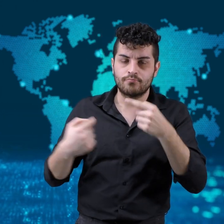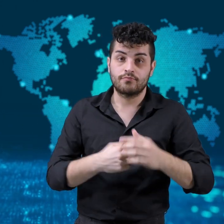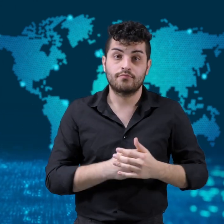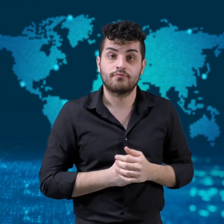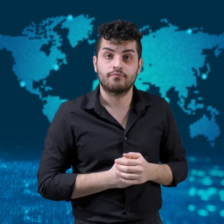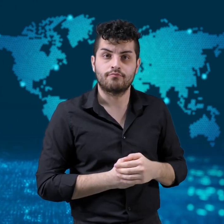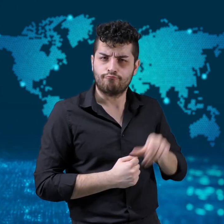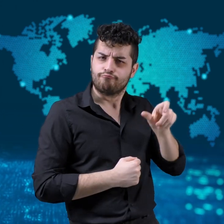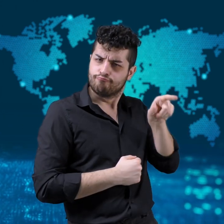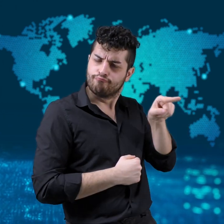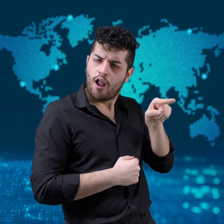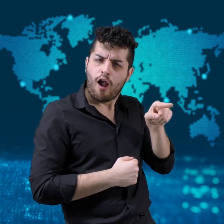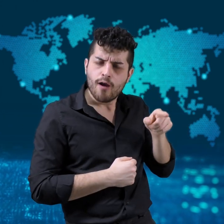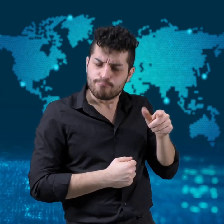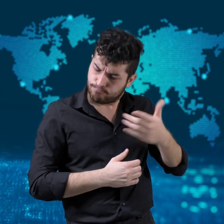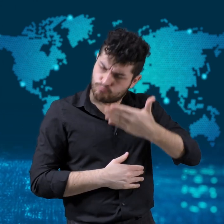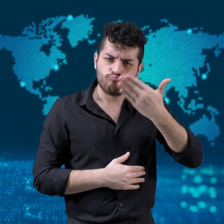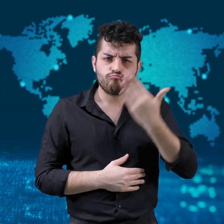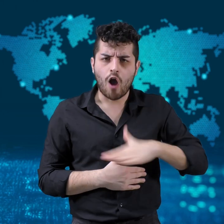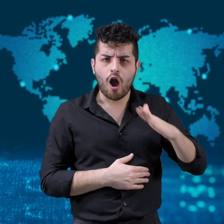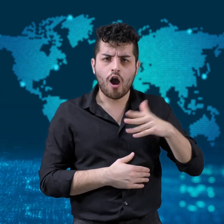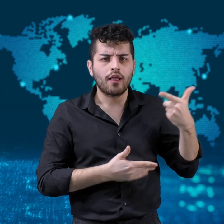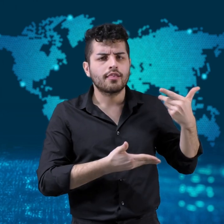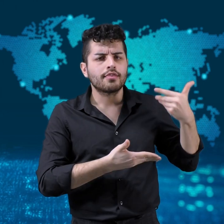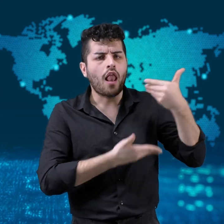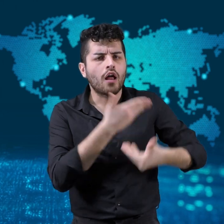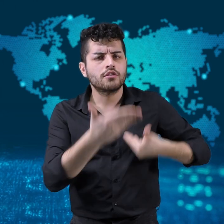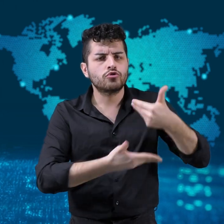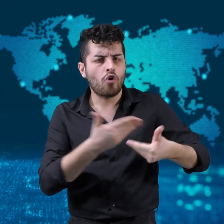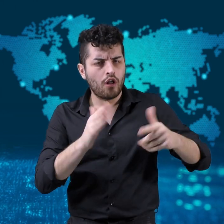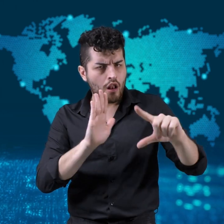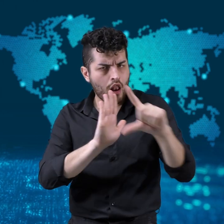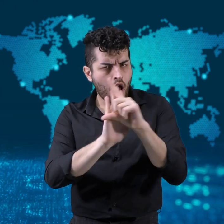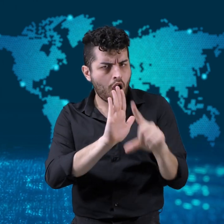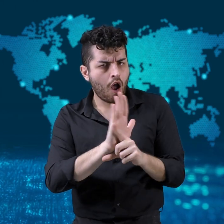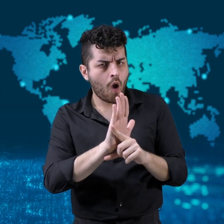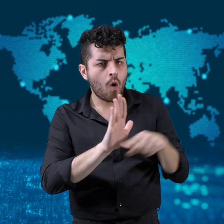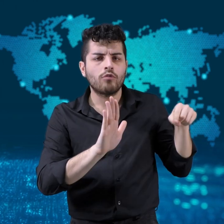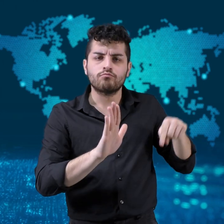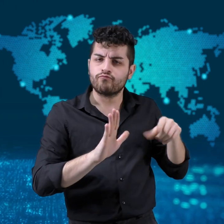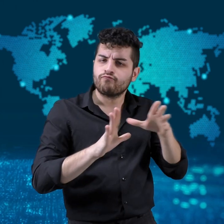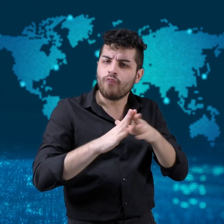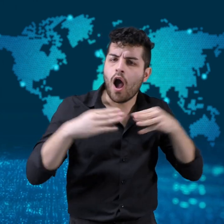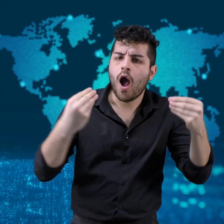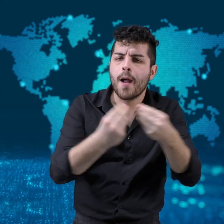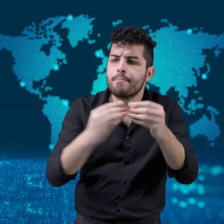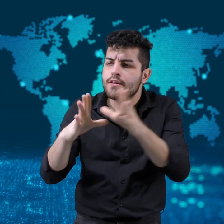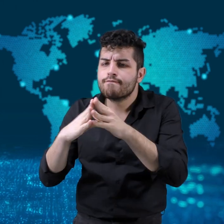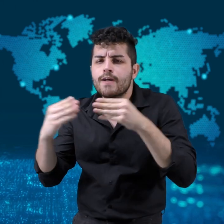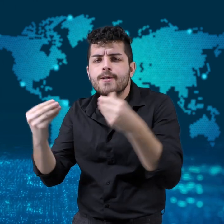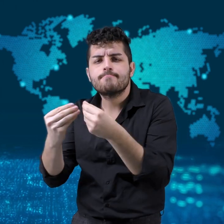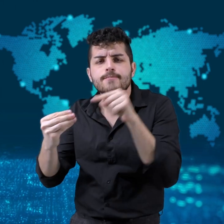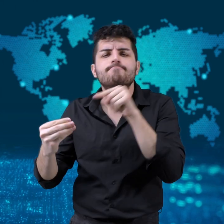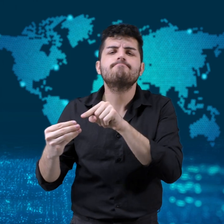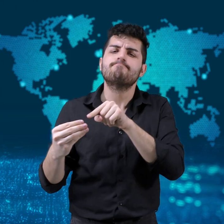He promoted traditional family values in his campaign,